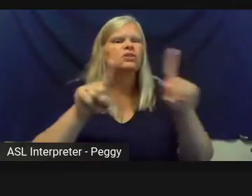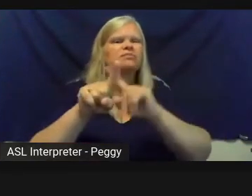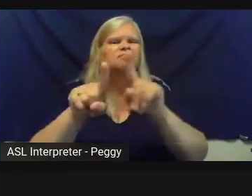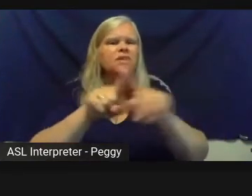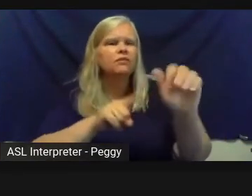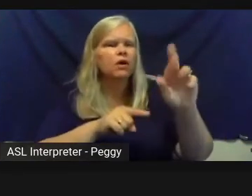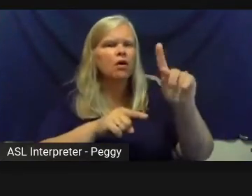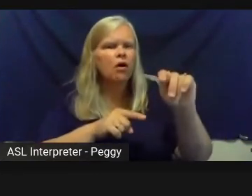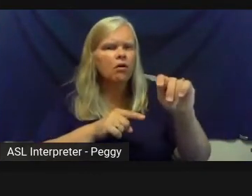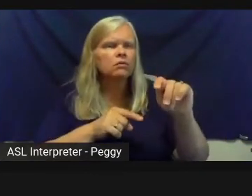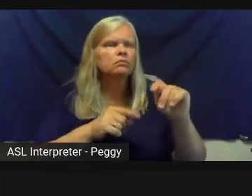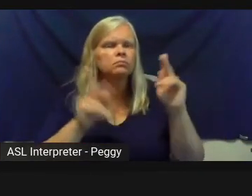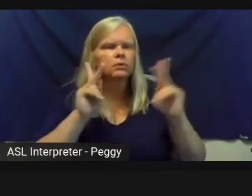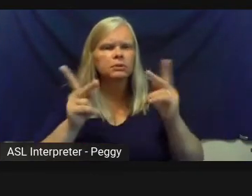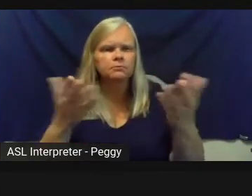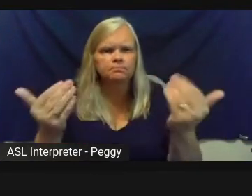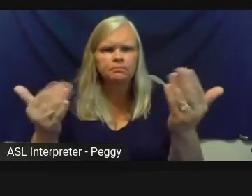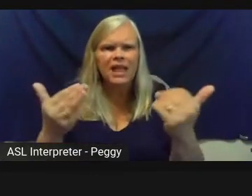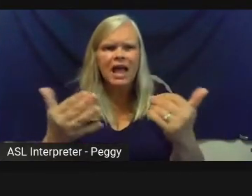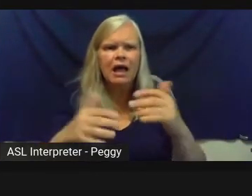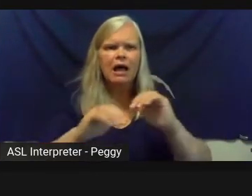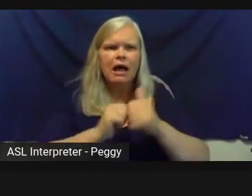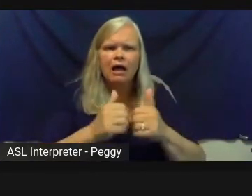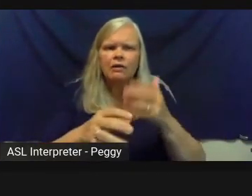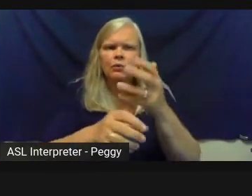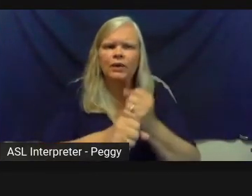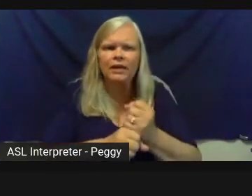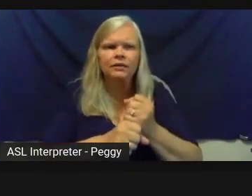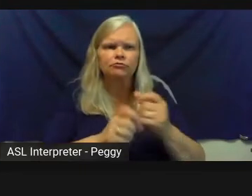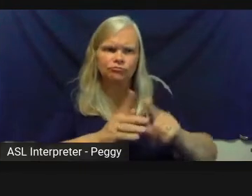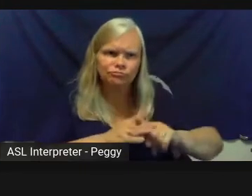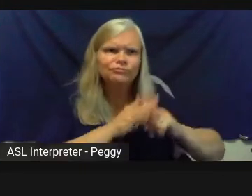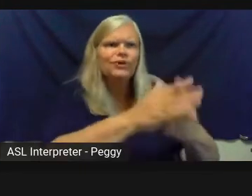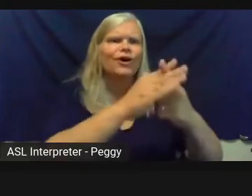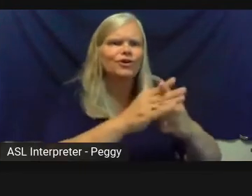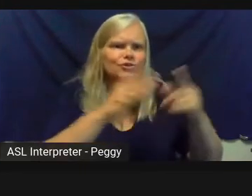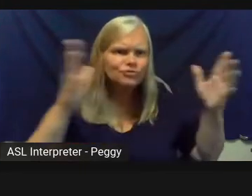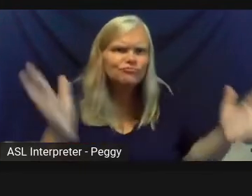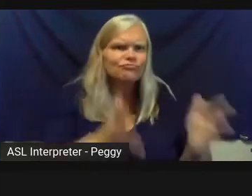with how do we activate these different spaces so that, again, it's sort of an attraction that draws